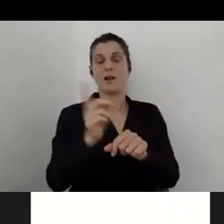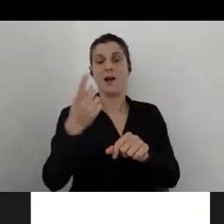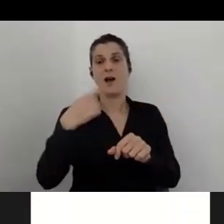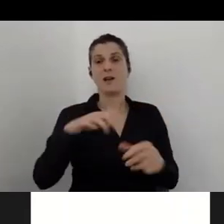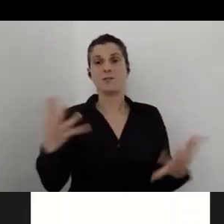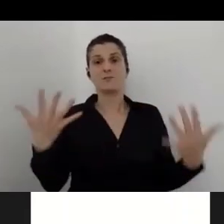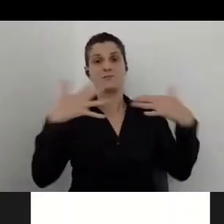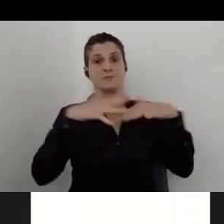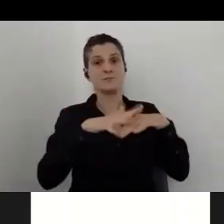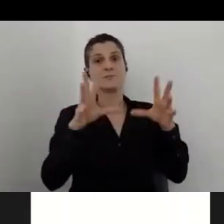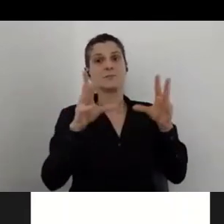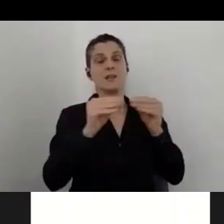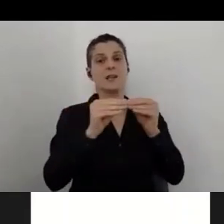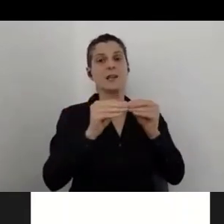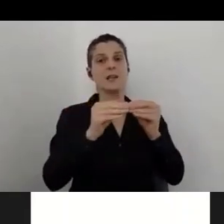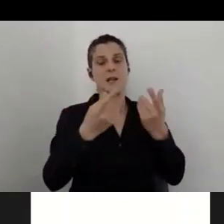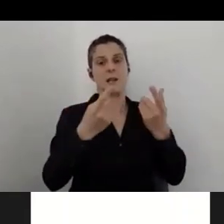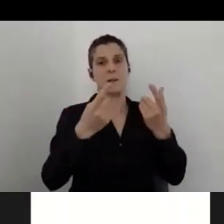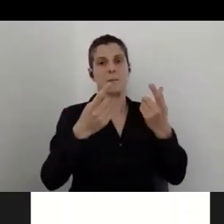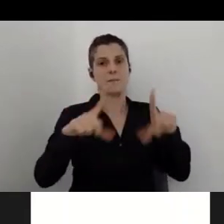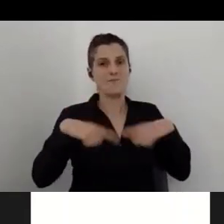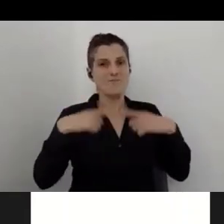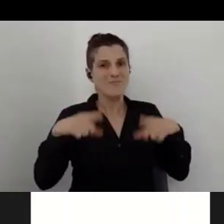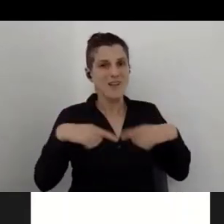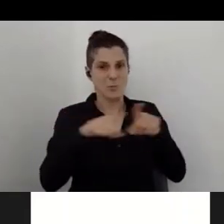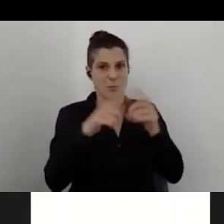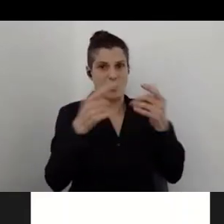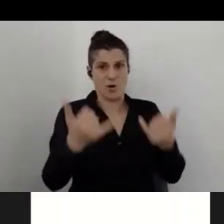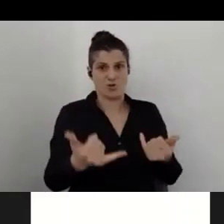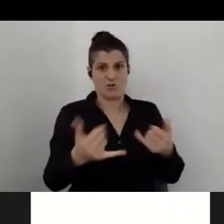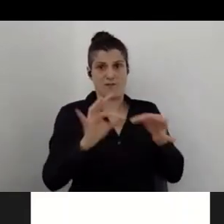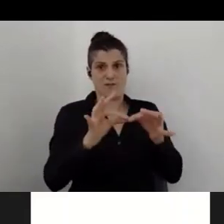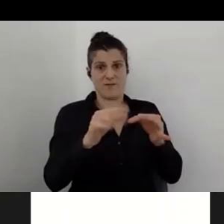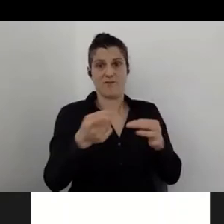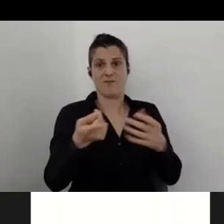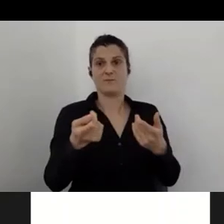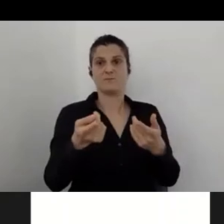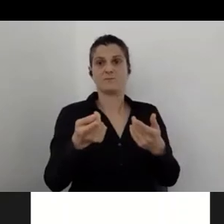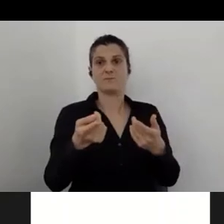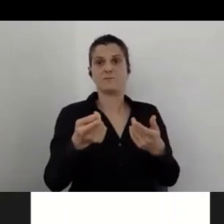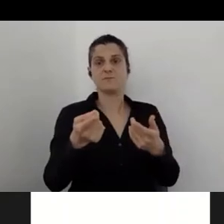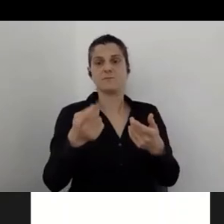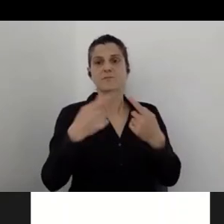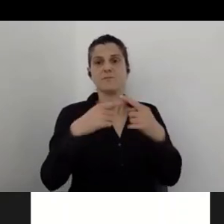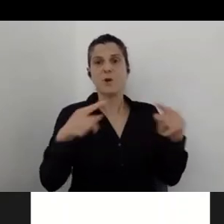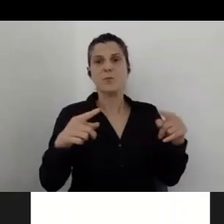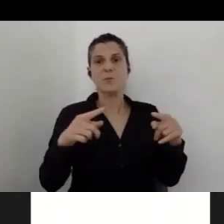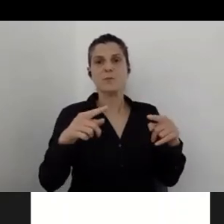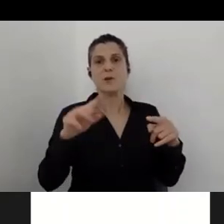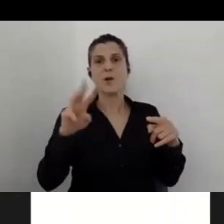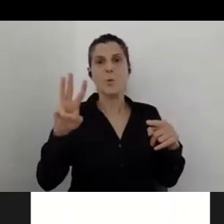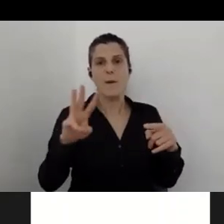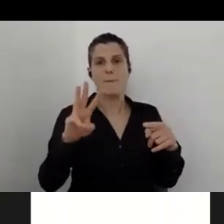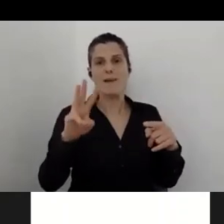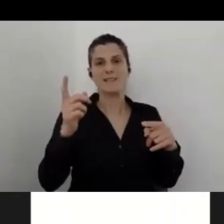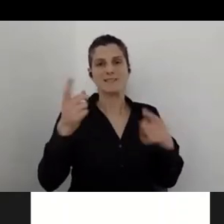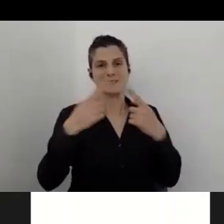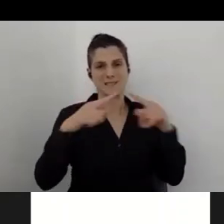such as Zoom as we see with this webinar, GoToMeeting, BlueJeans, Webex Teams becomes even more essential. As you can see at this webinar,